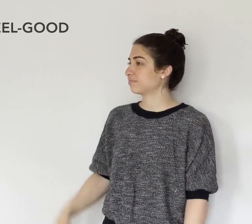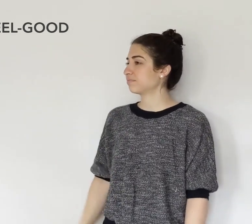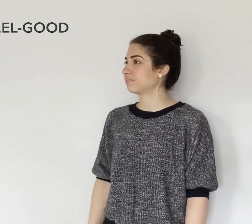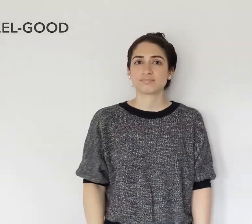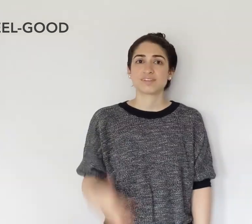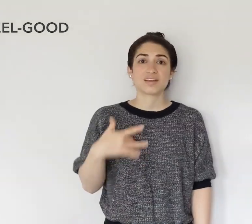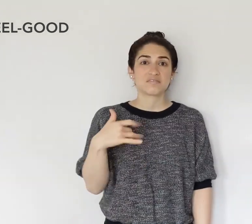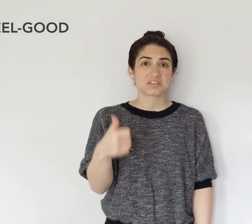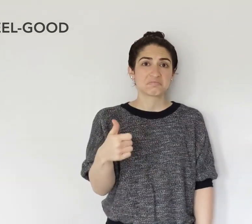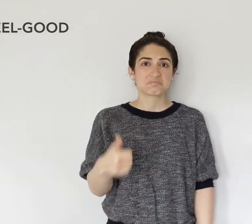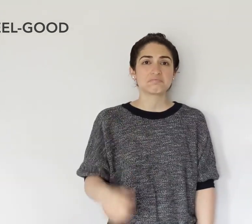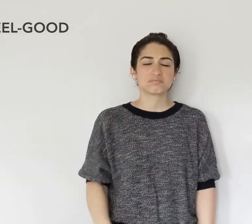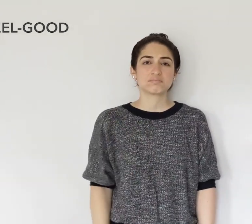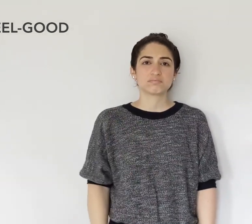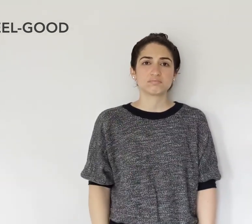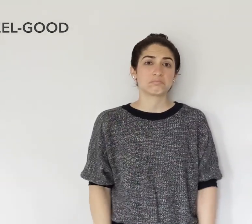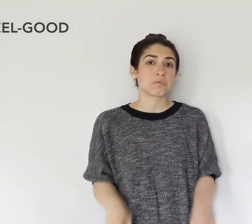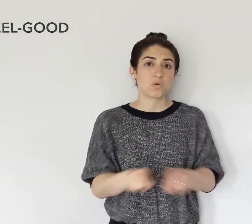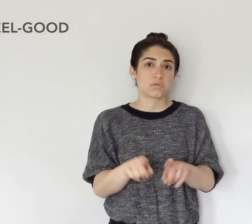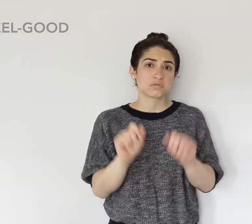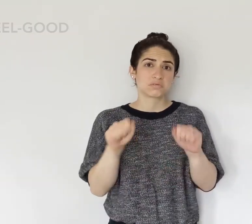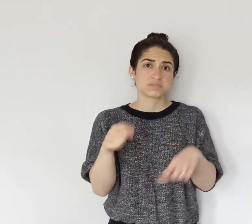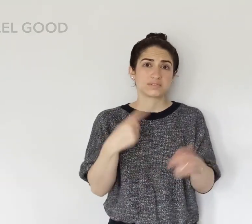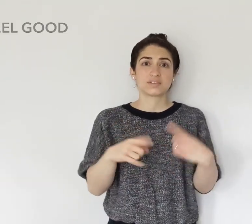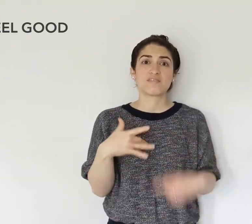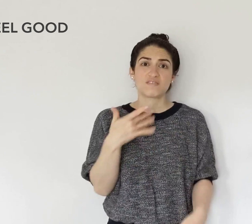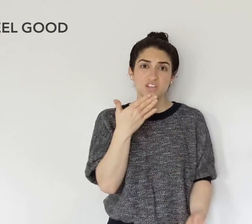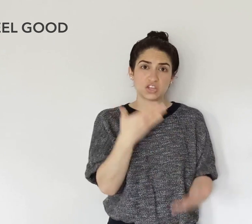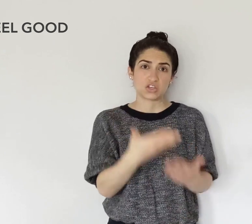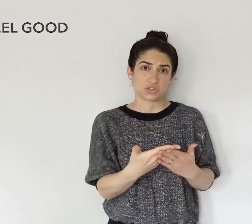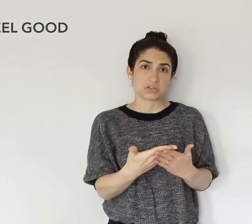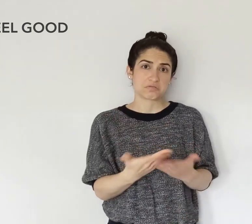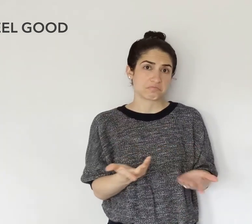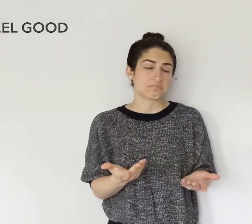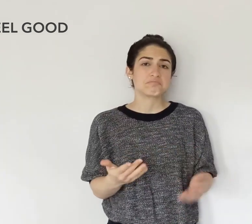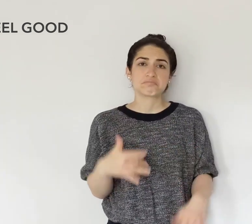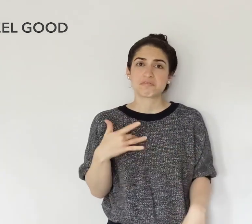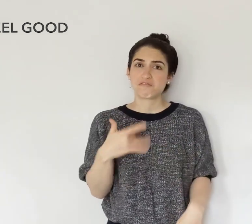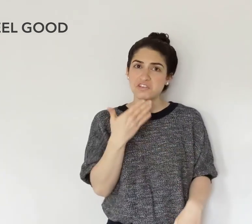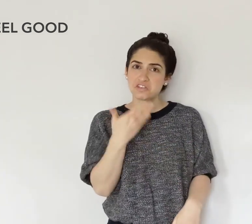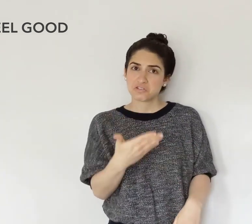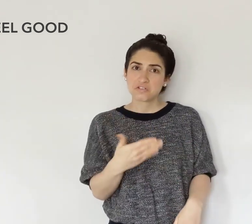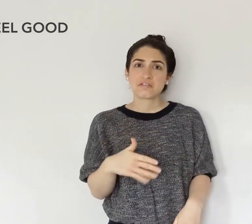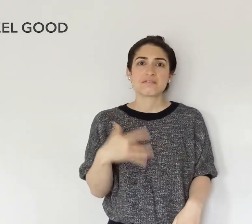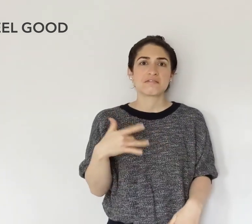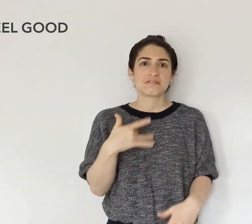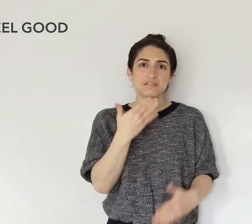FEEL-GOOD, or maybe you feel better. You can also sign: FEEL GOOD.